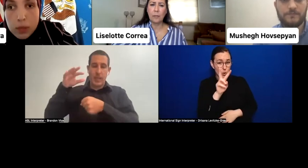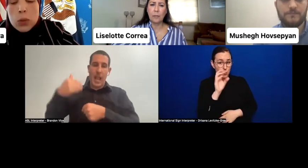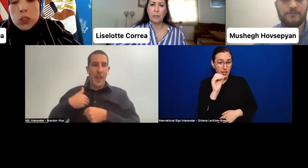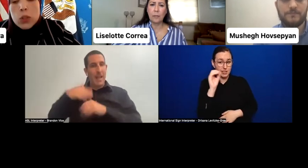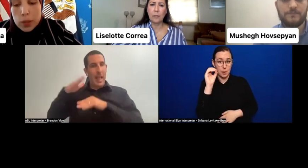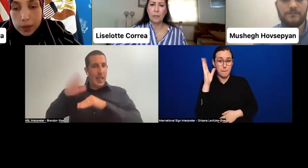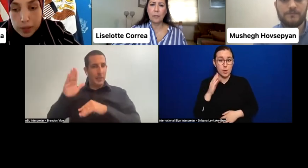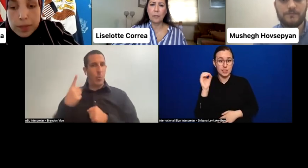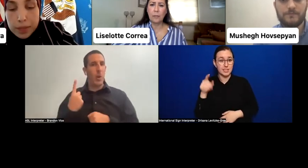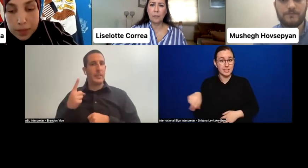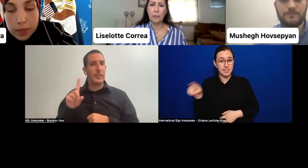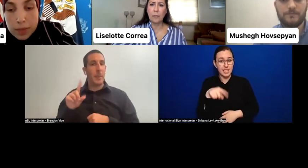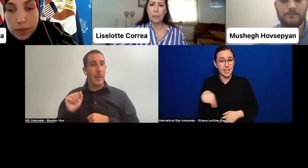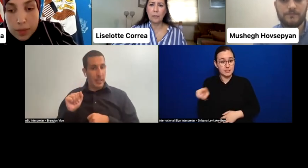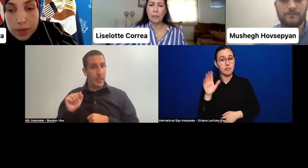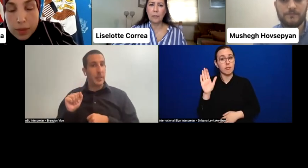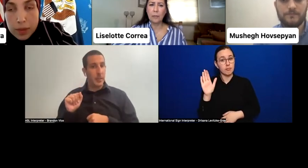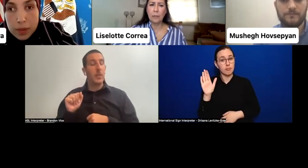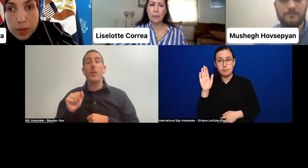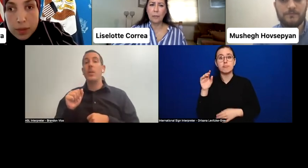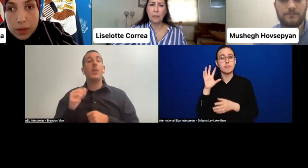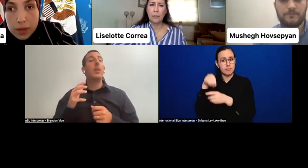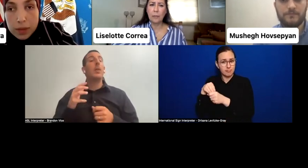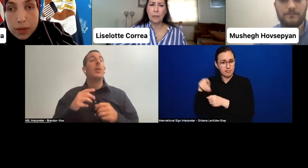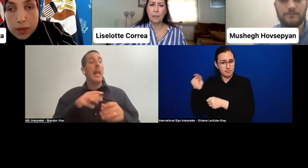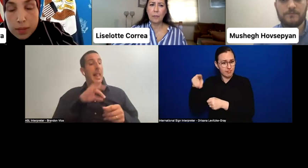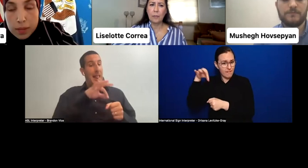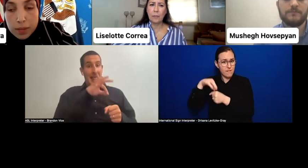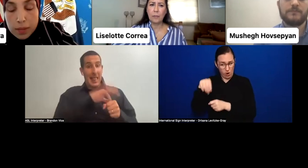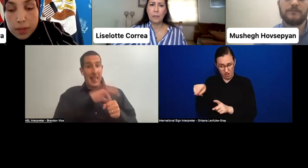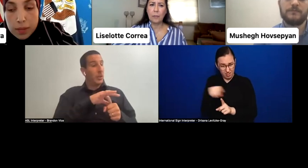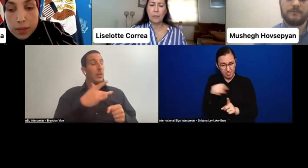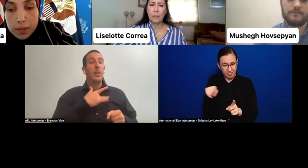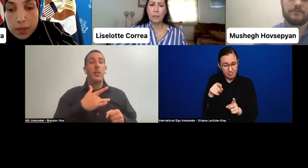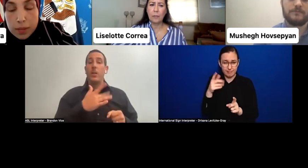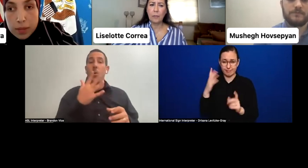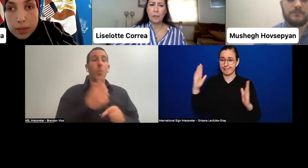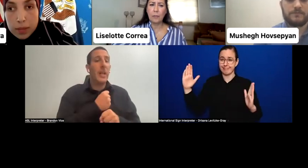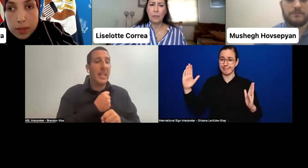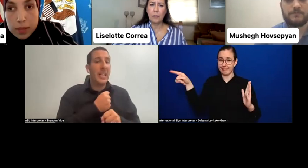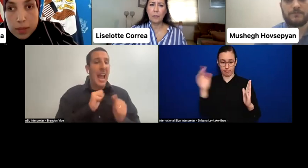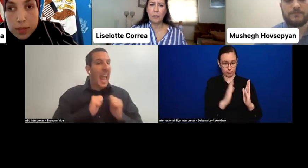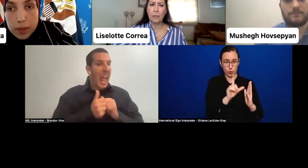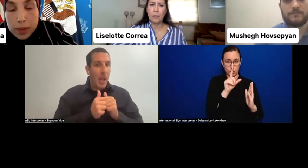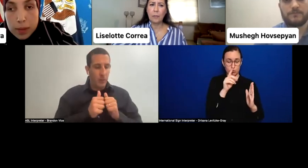Most elections are won by less than 20%. How can we best get parties and candidates